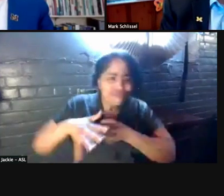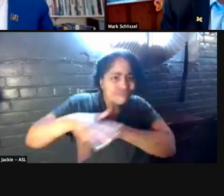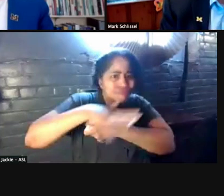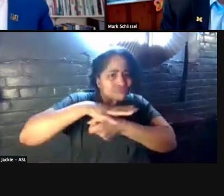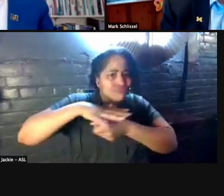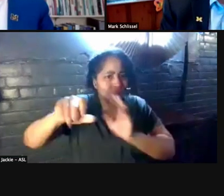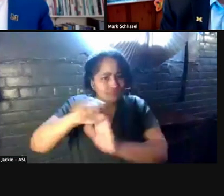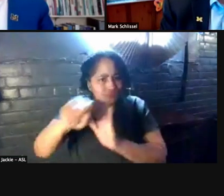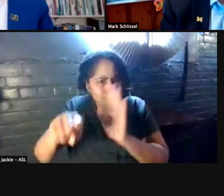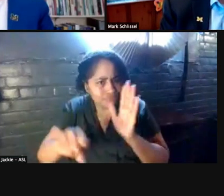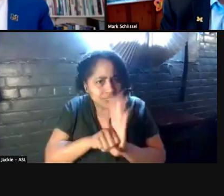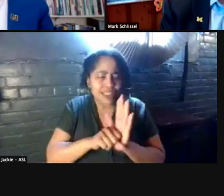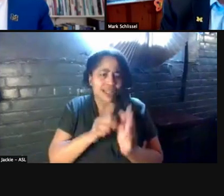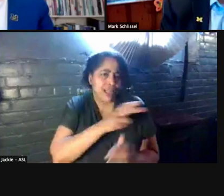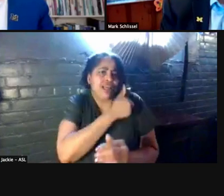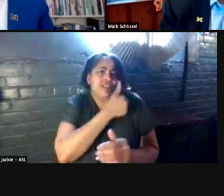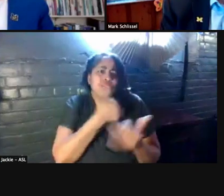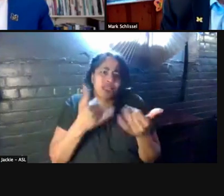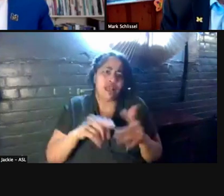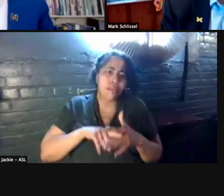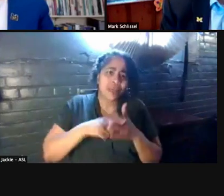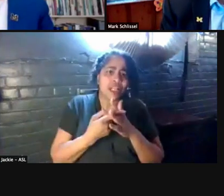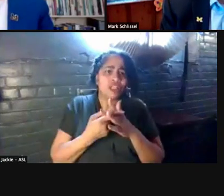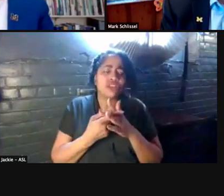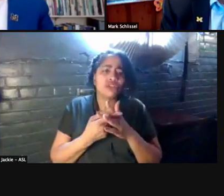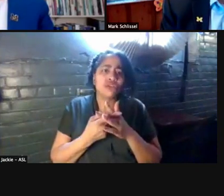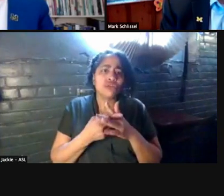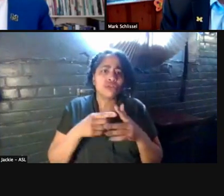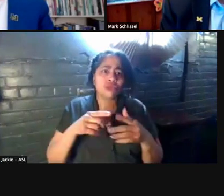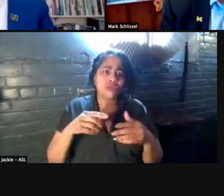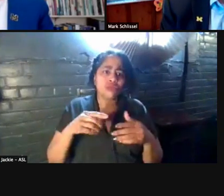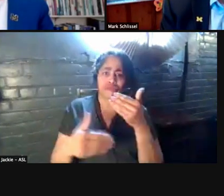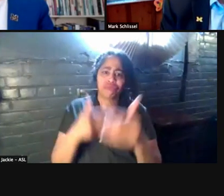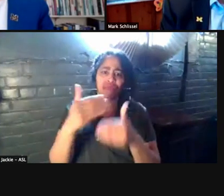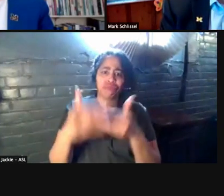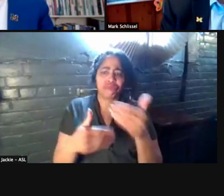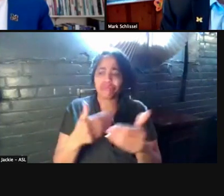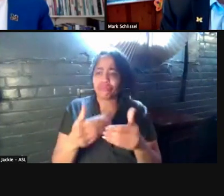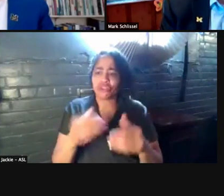and hospitals are beginning to implement surge plans. So, you know, this is, this isn't good news.